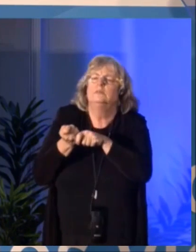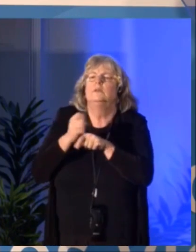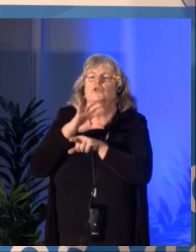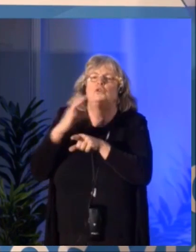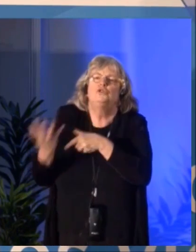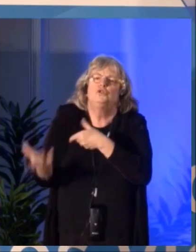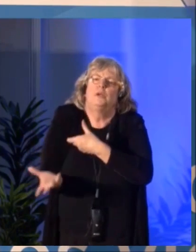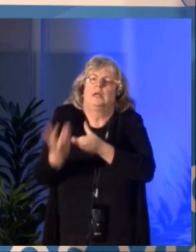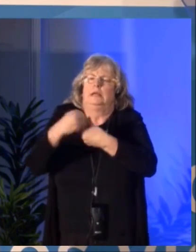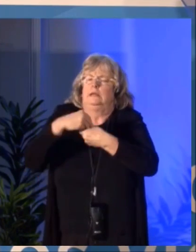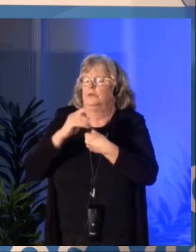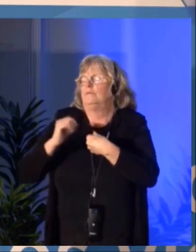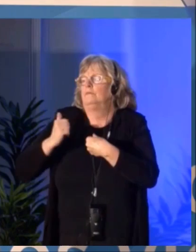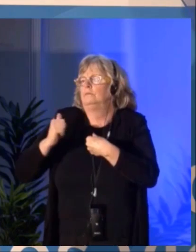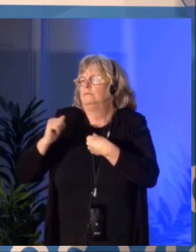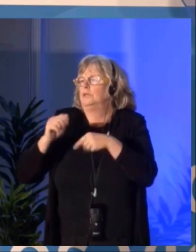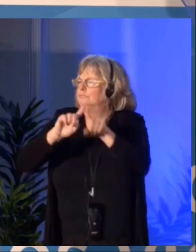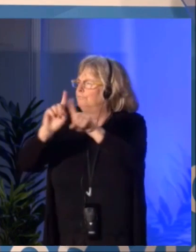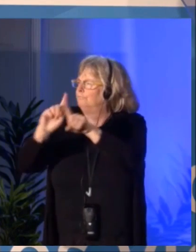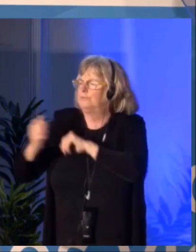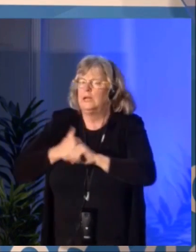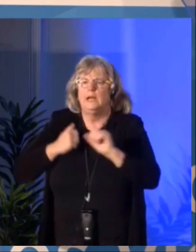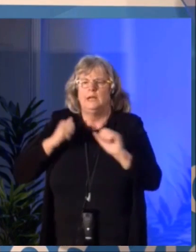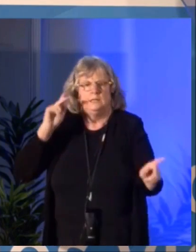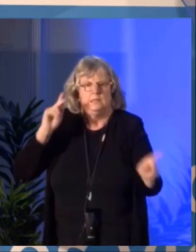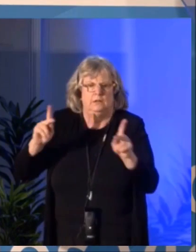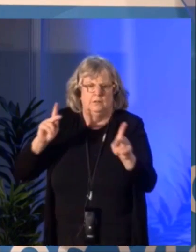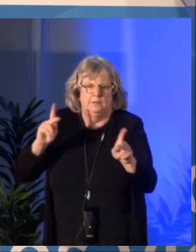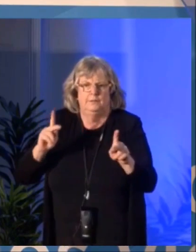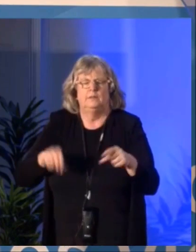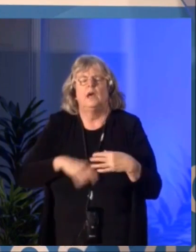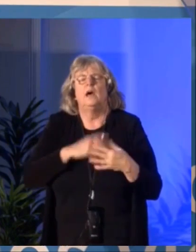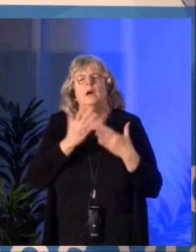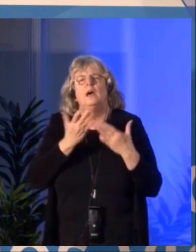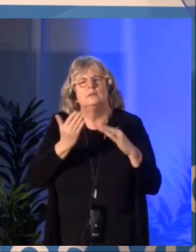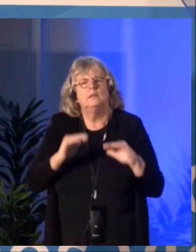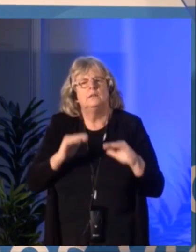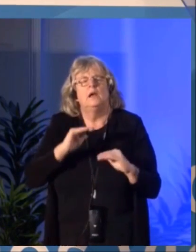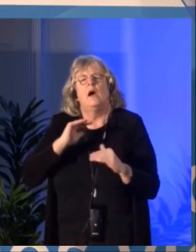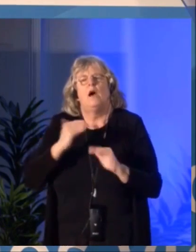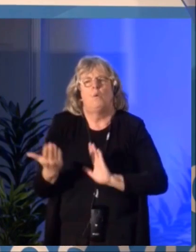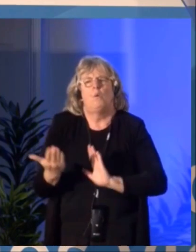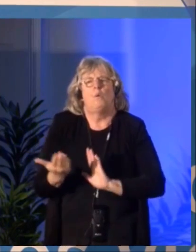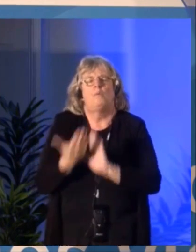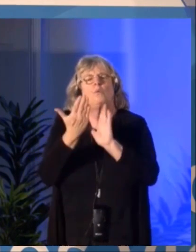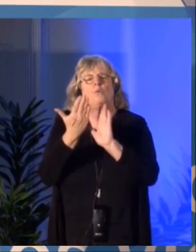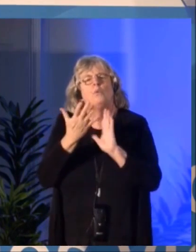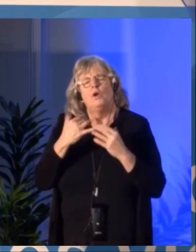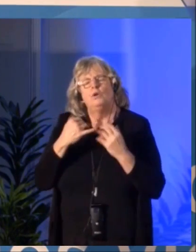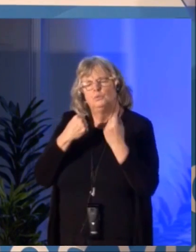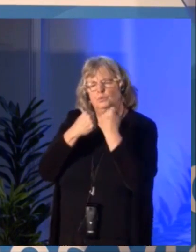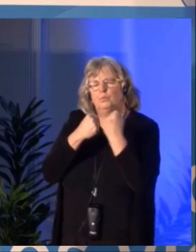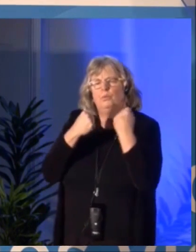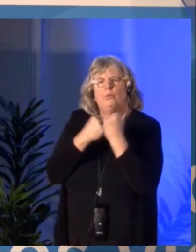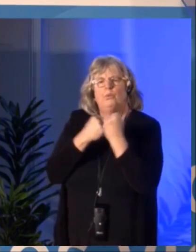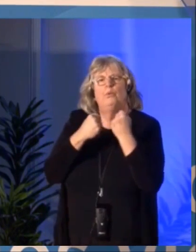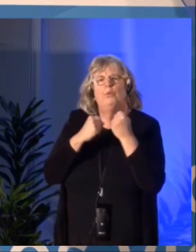of its organizational models and working methods as well. That's why our approach to supporting arts